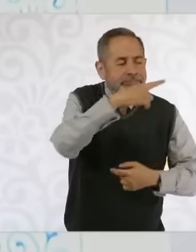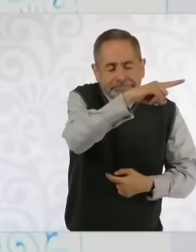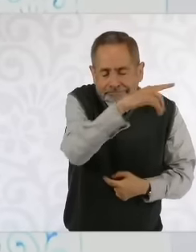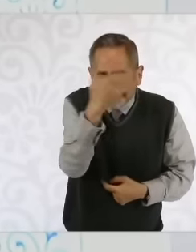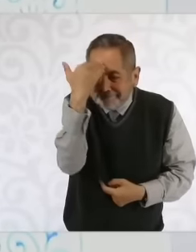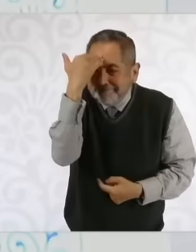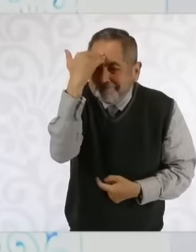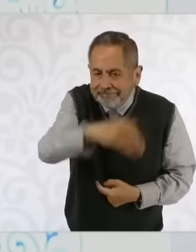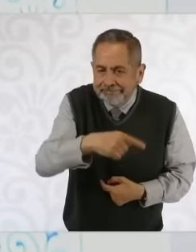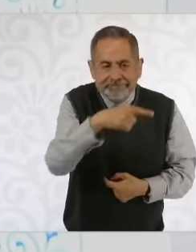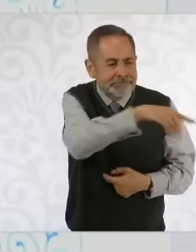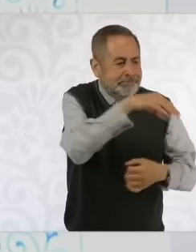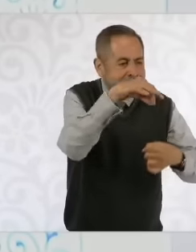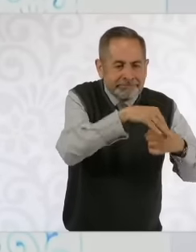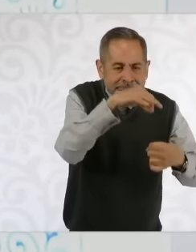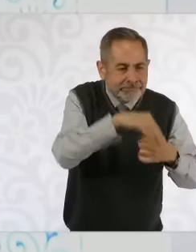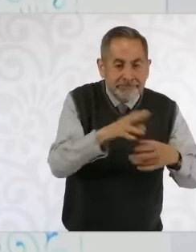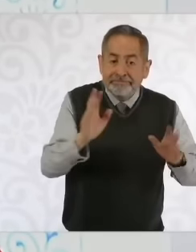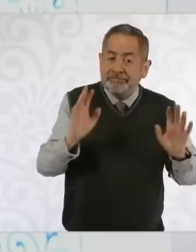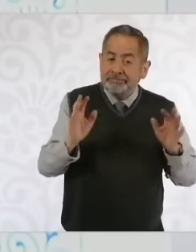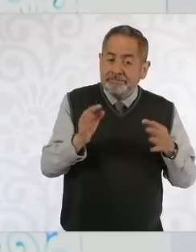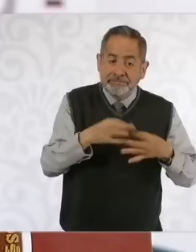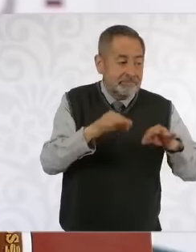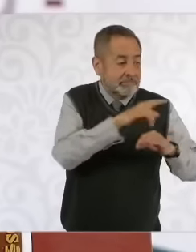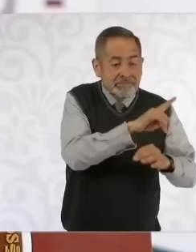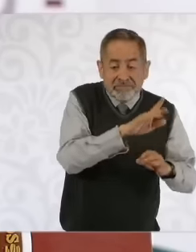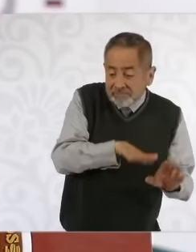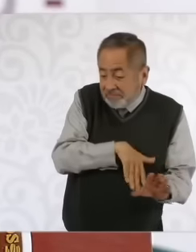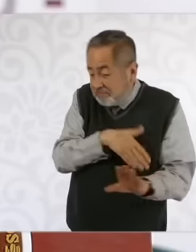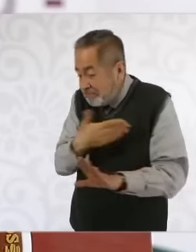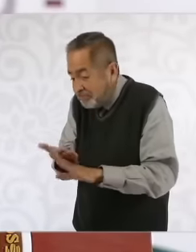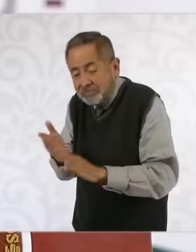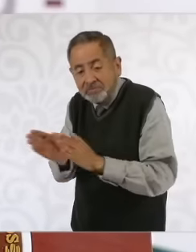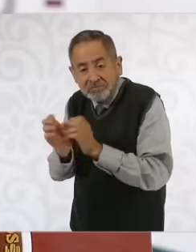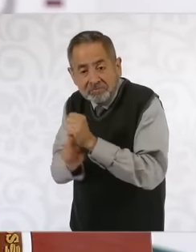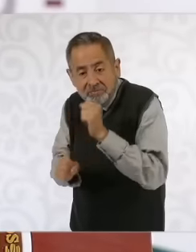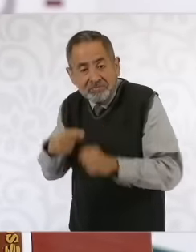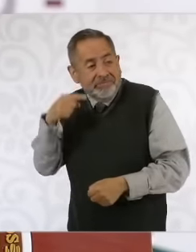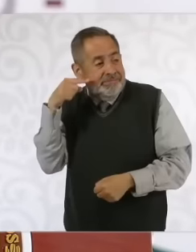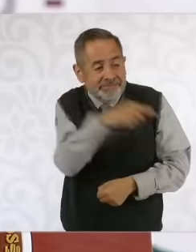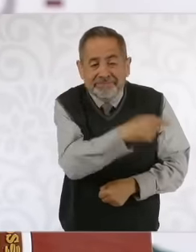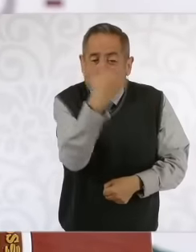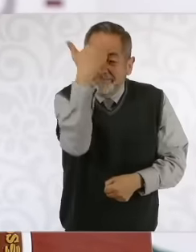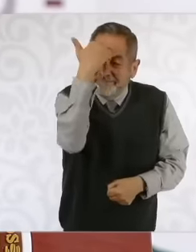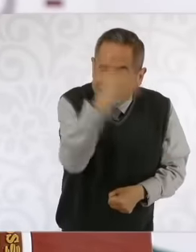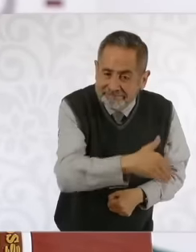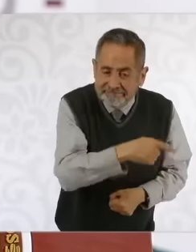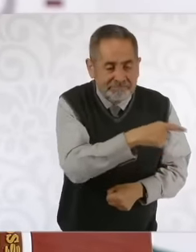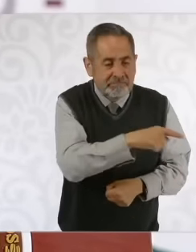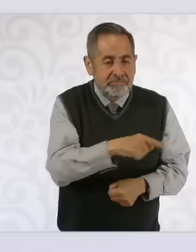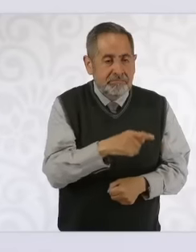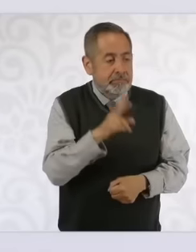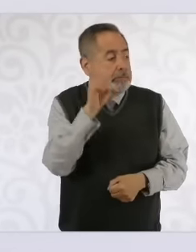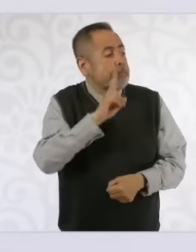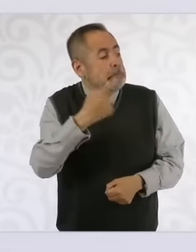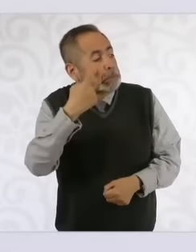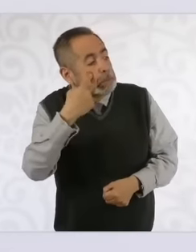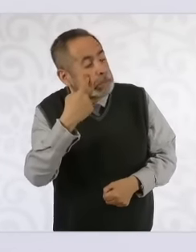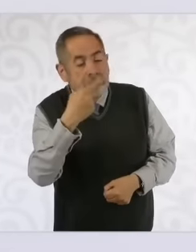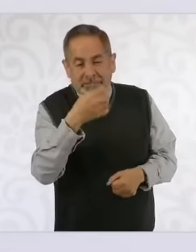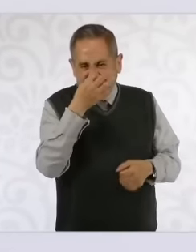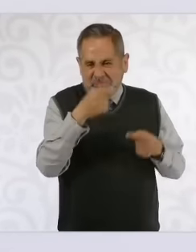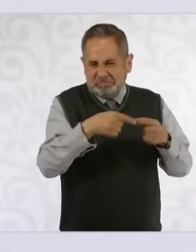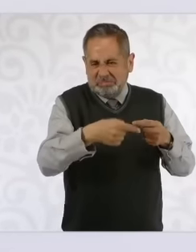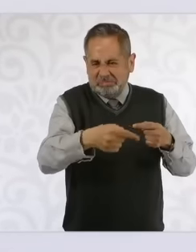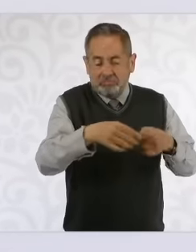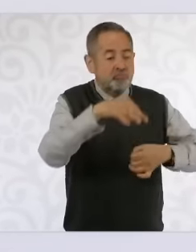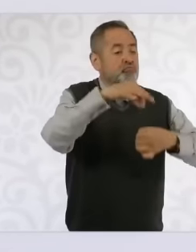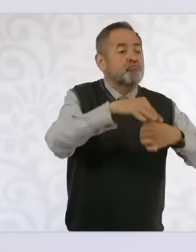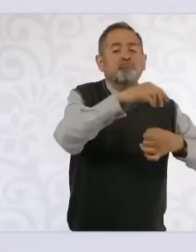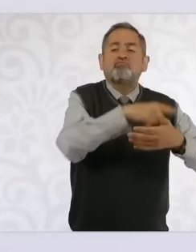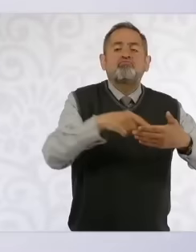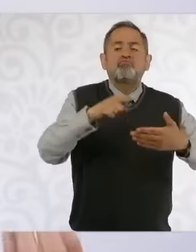that their vote goes against the Constitution when they are supposedly